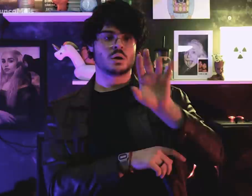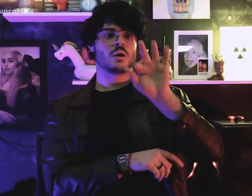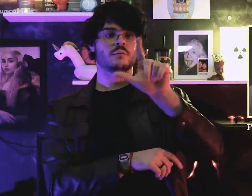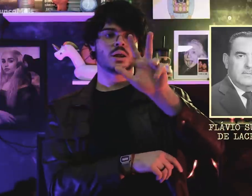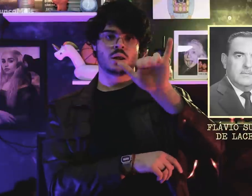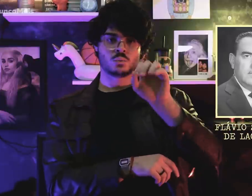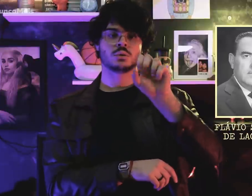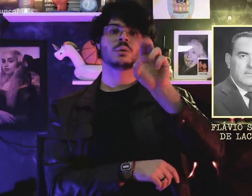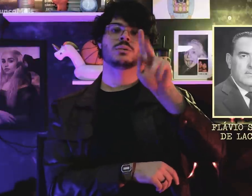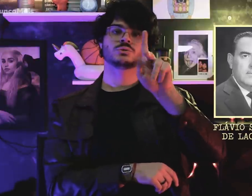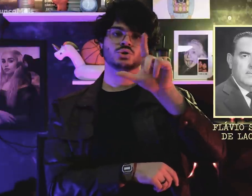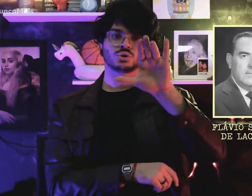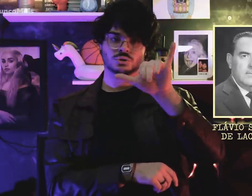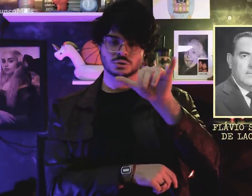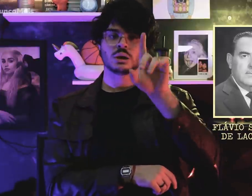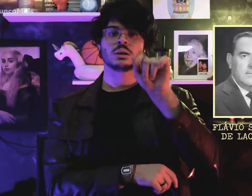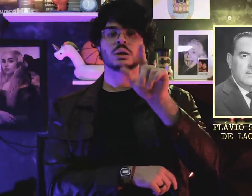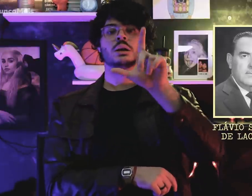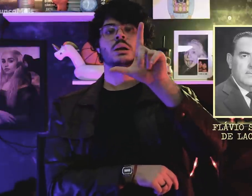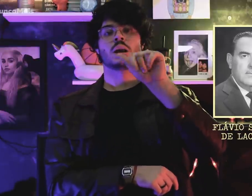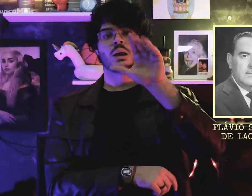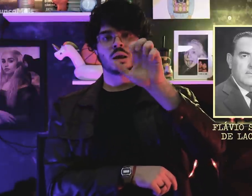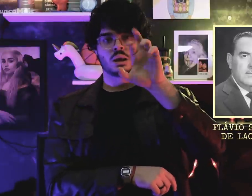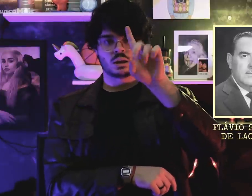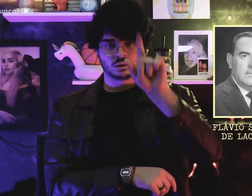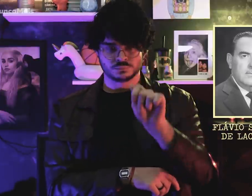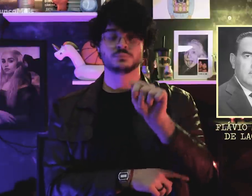Flávio Suplicy de Lacerda.